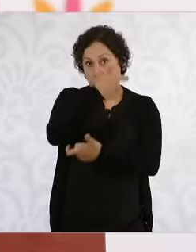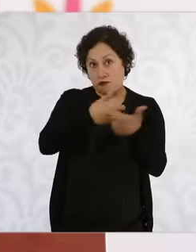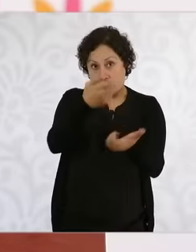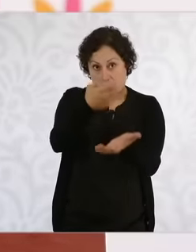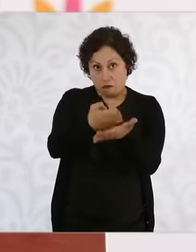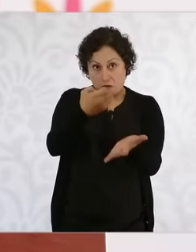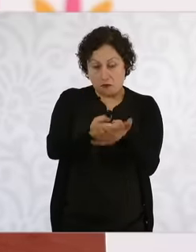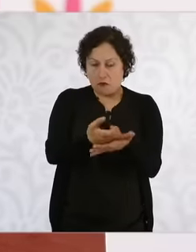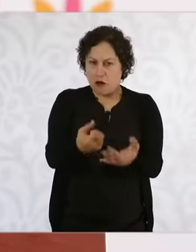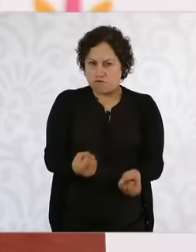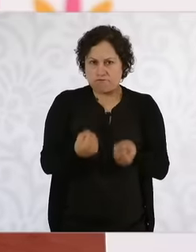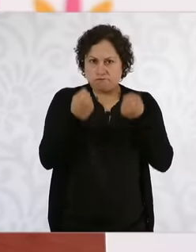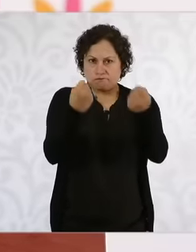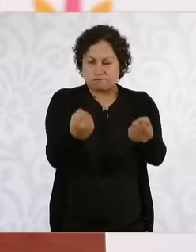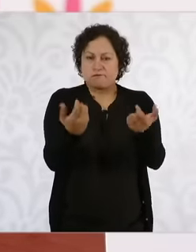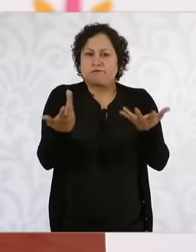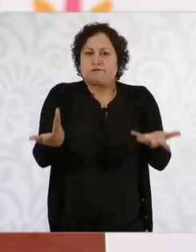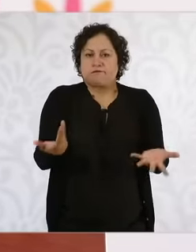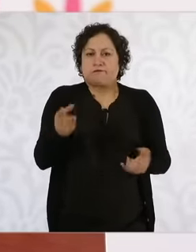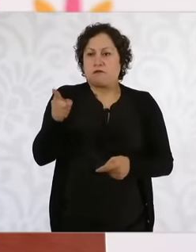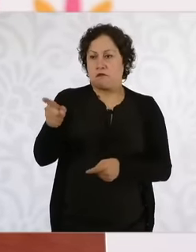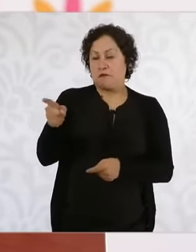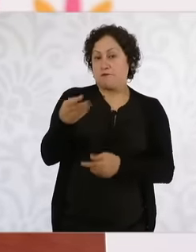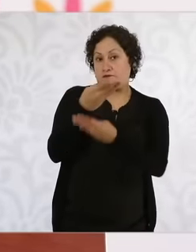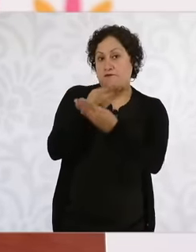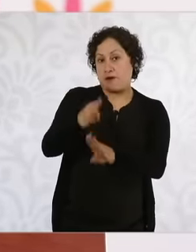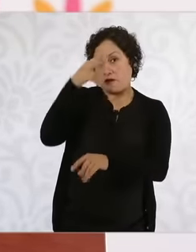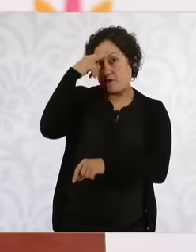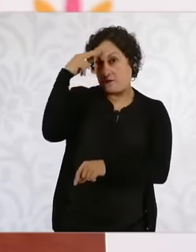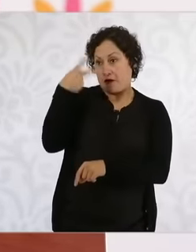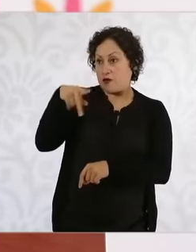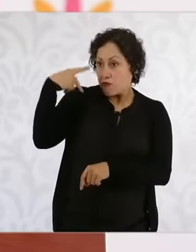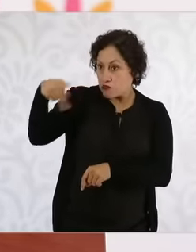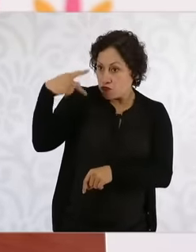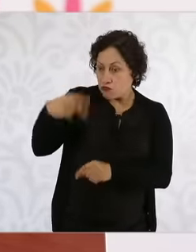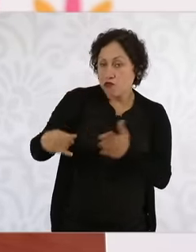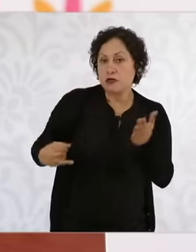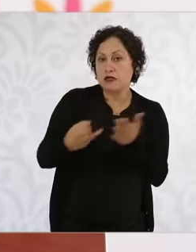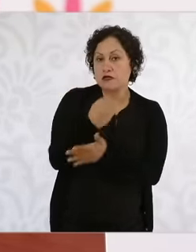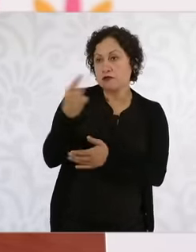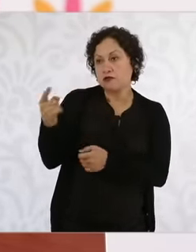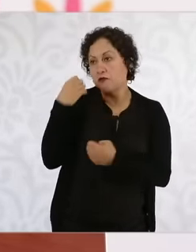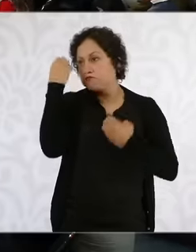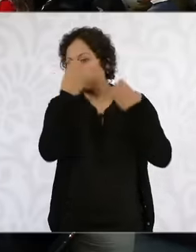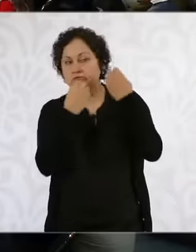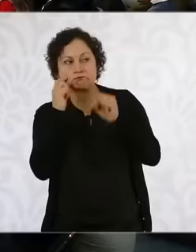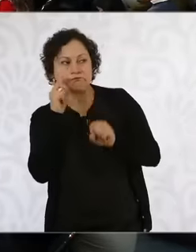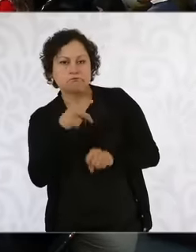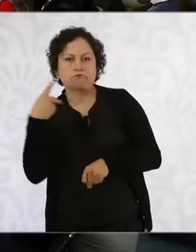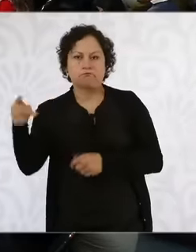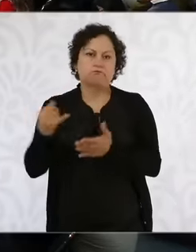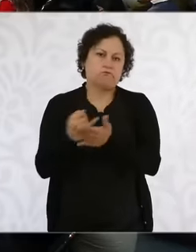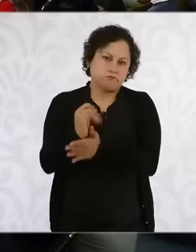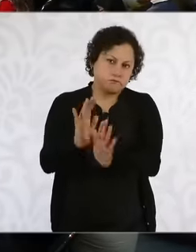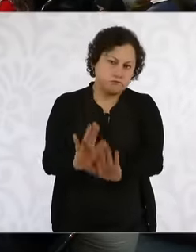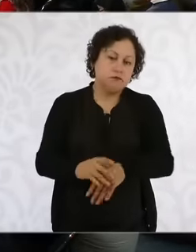, there is always the bank that makes its own decisions regarding it. Continuing with the United States,